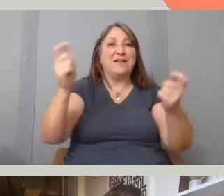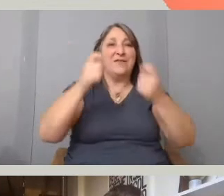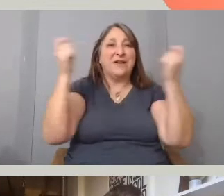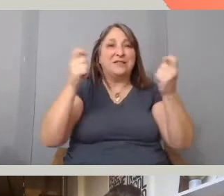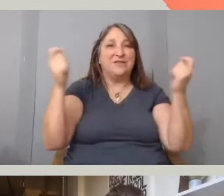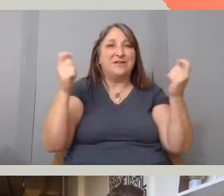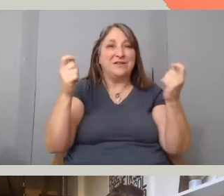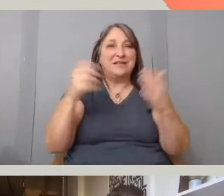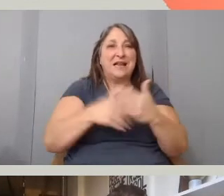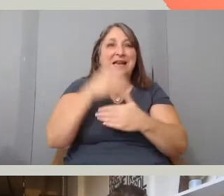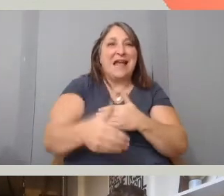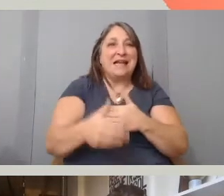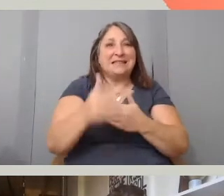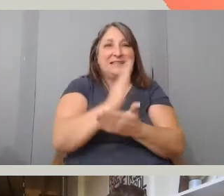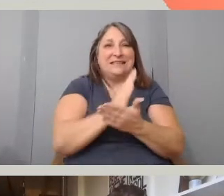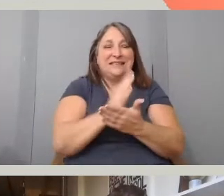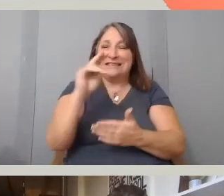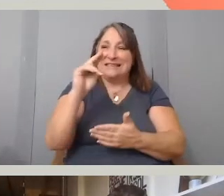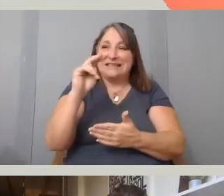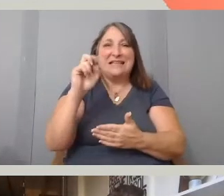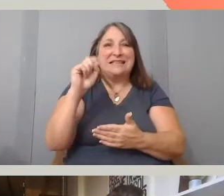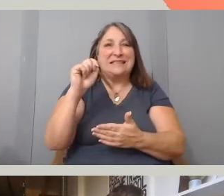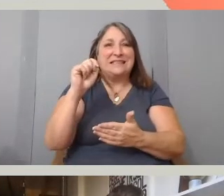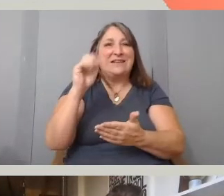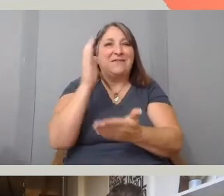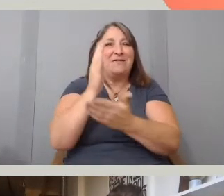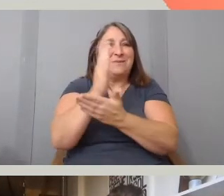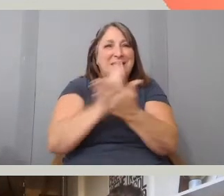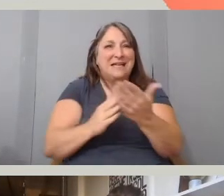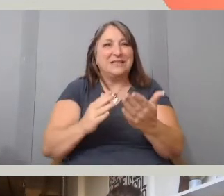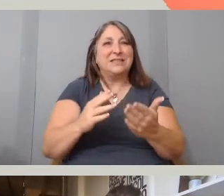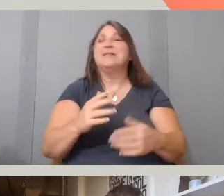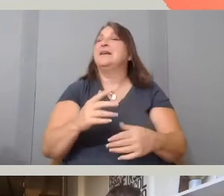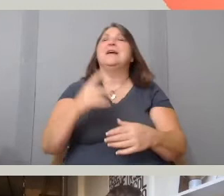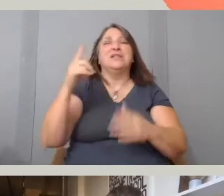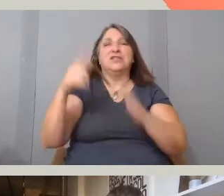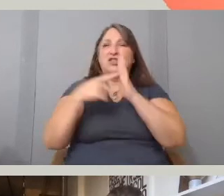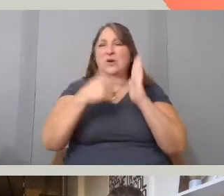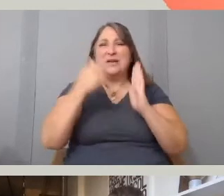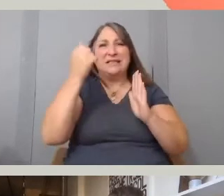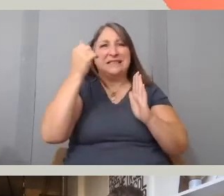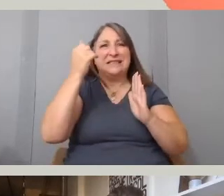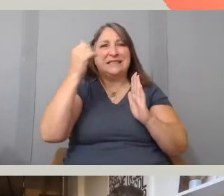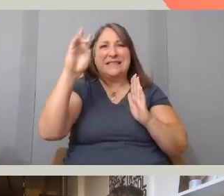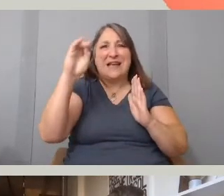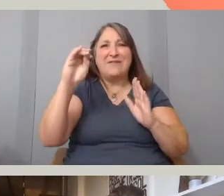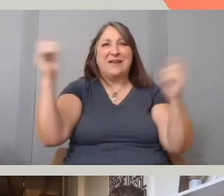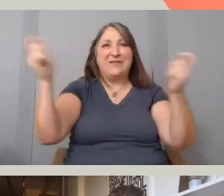It played over 70 festivals, won multiple awards including an Emmy, was released theatrically